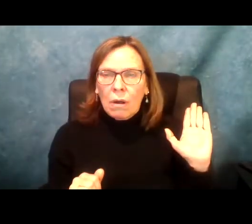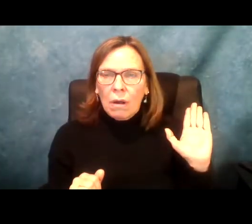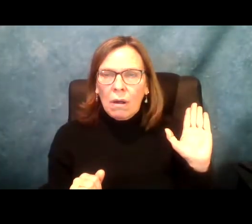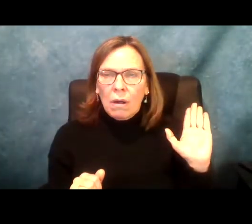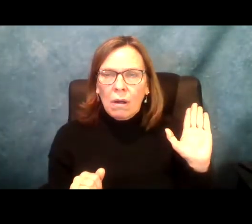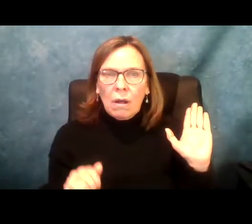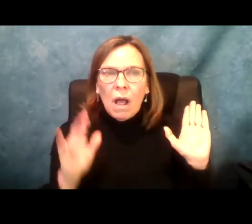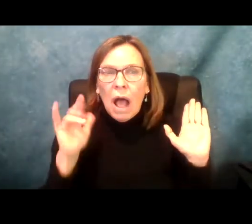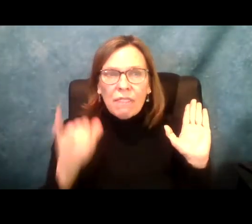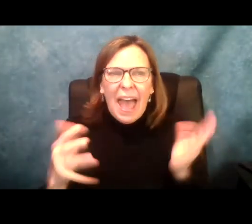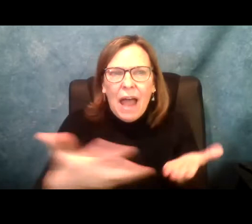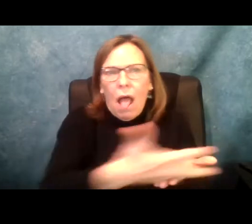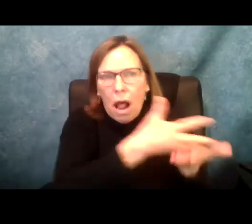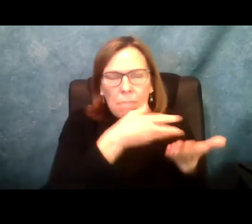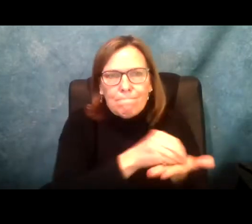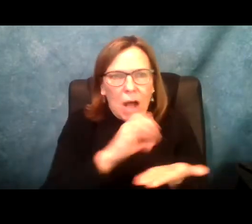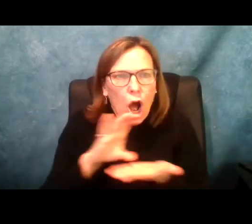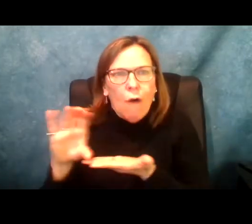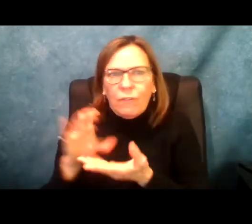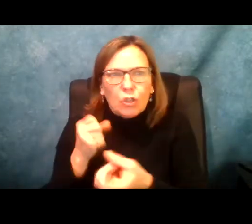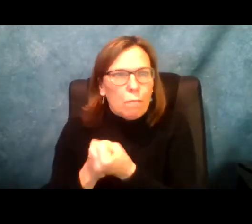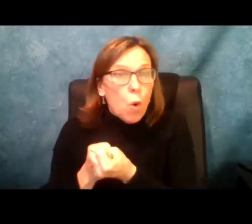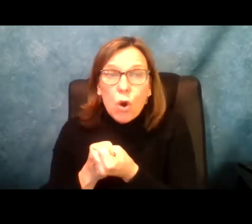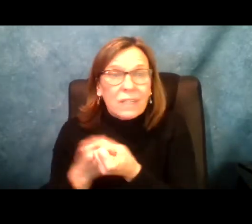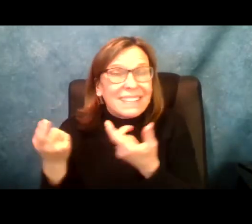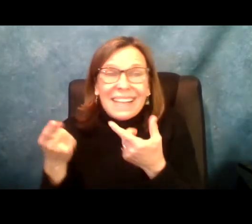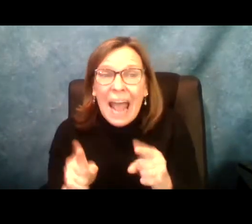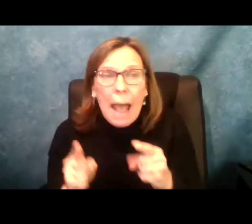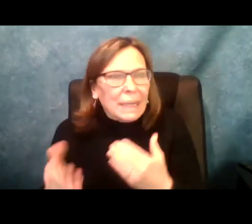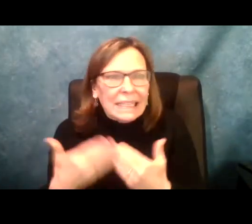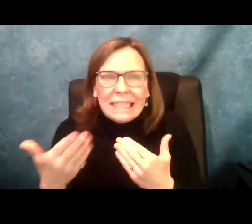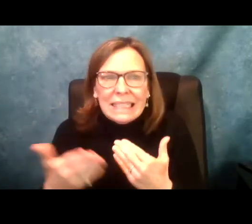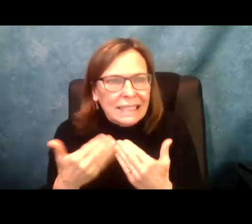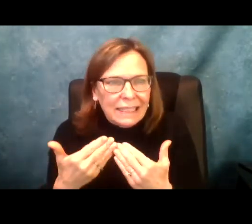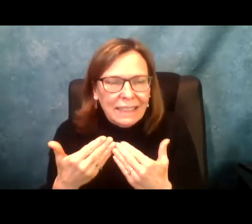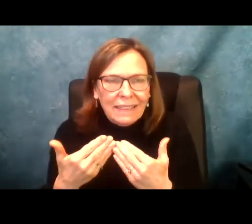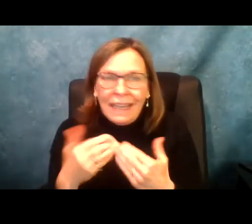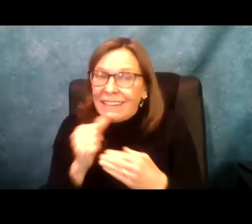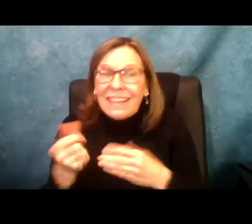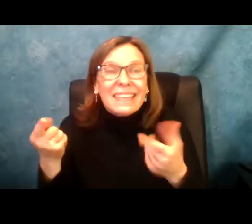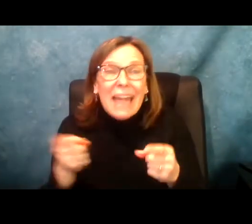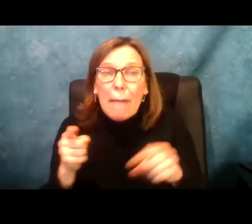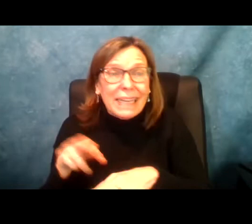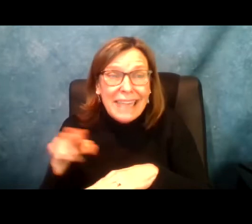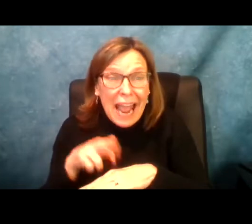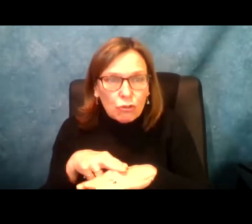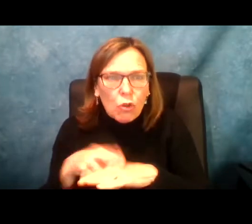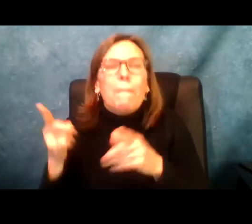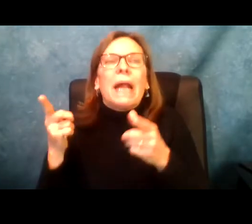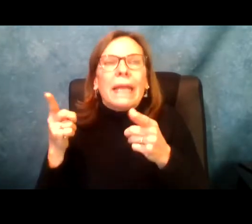home care needs support that it deserves. I want to be